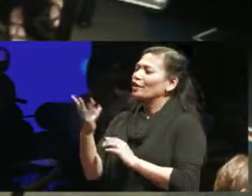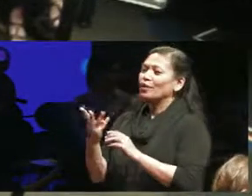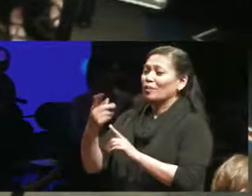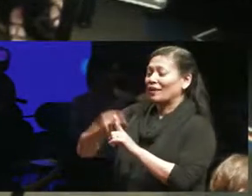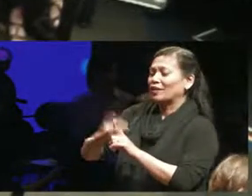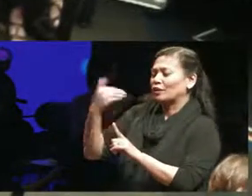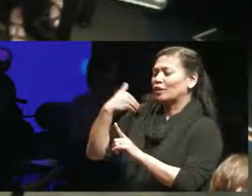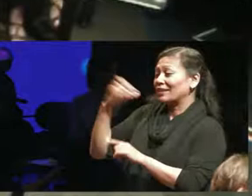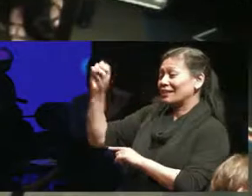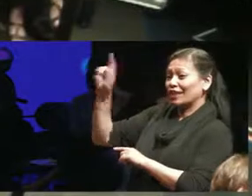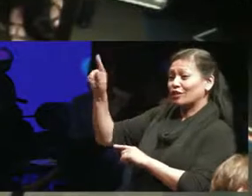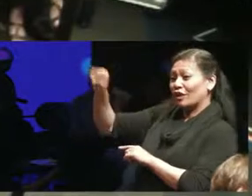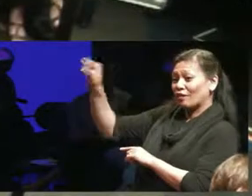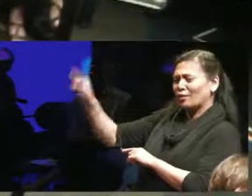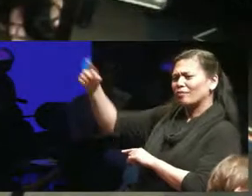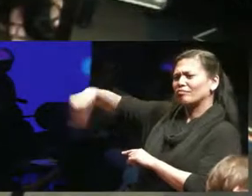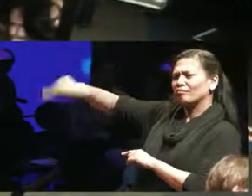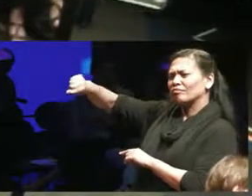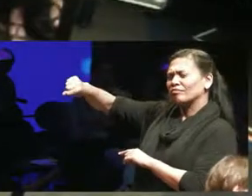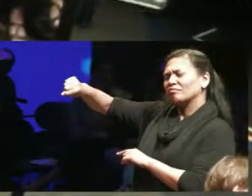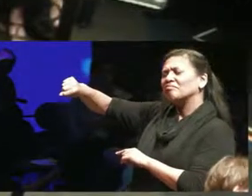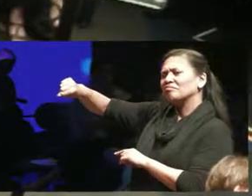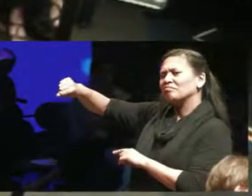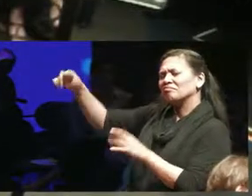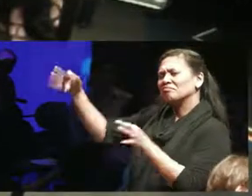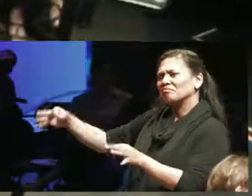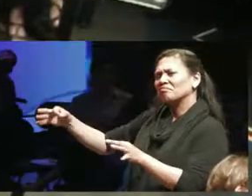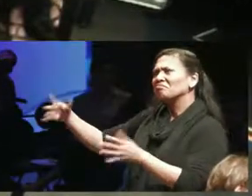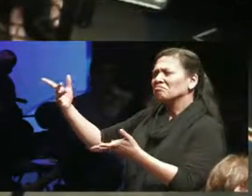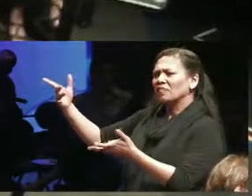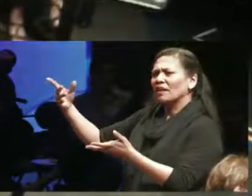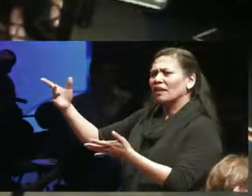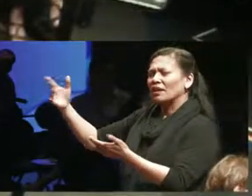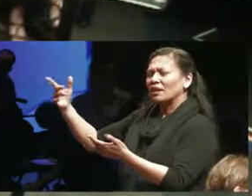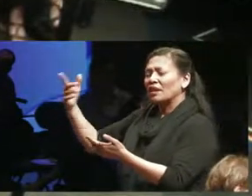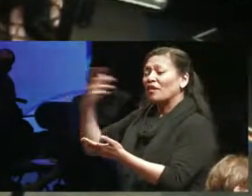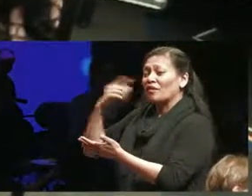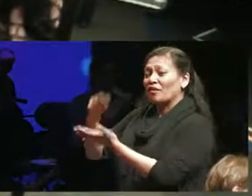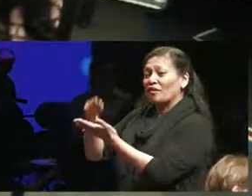provincial government builded to get the funding and close down the Saskatchewan